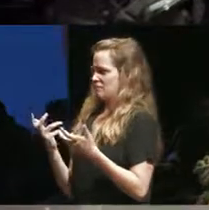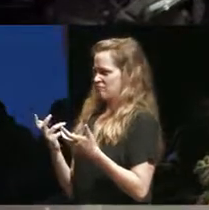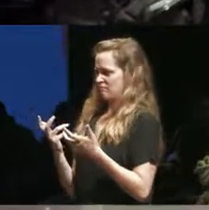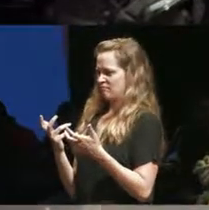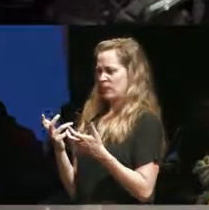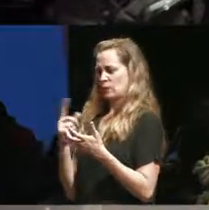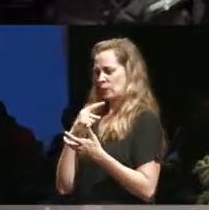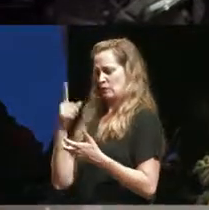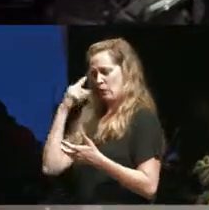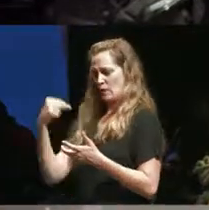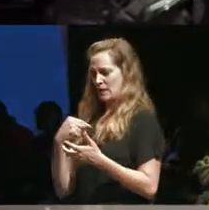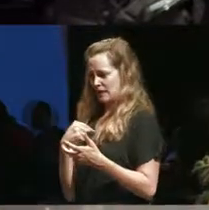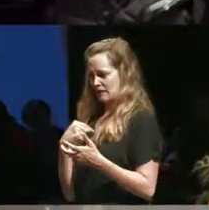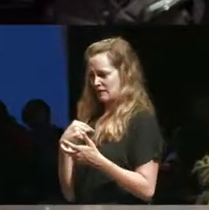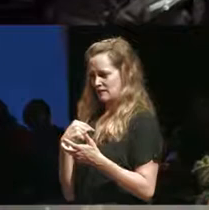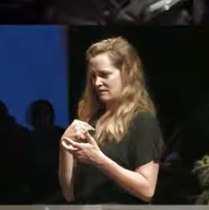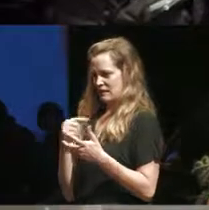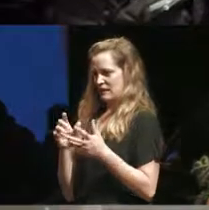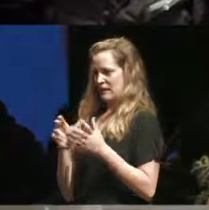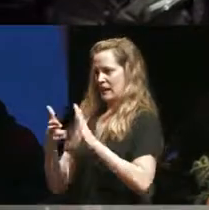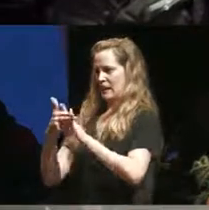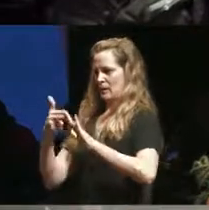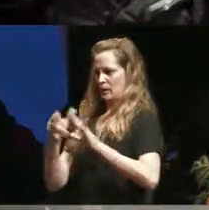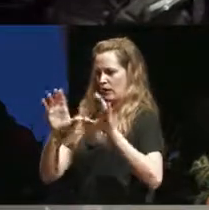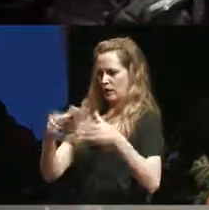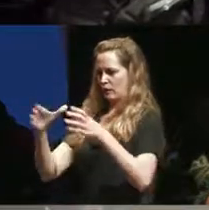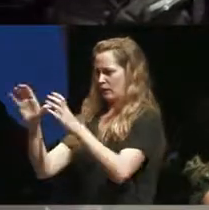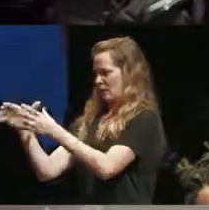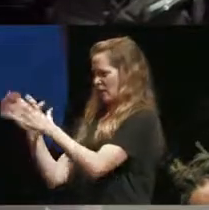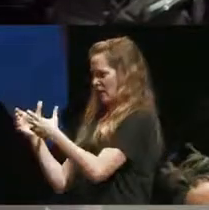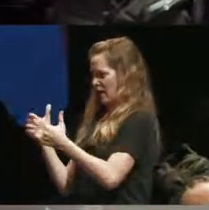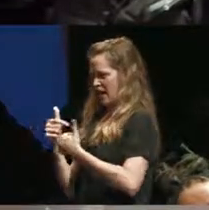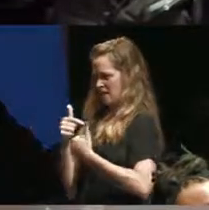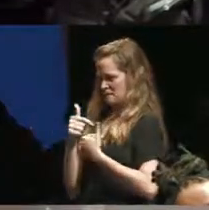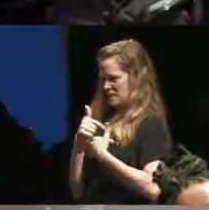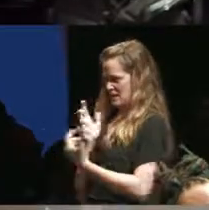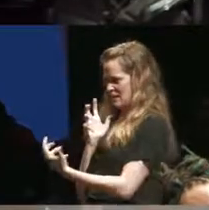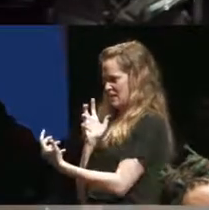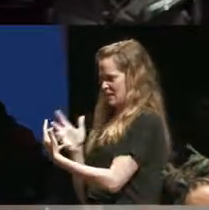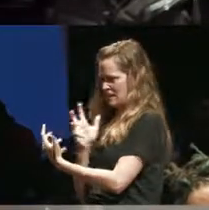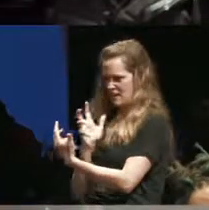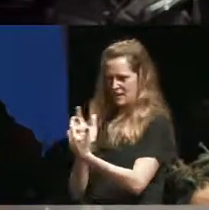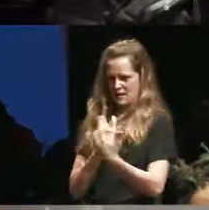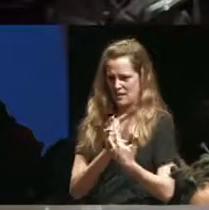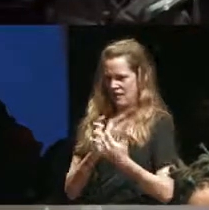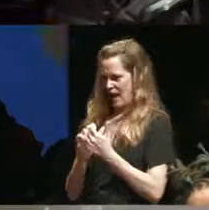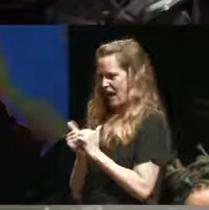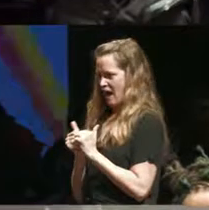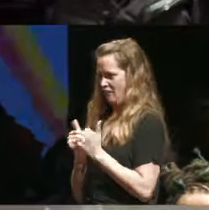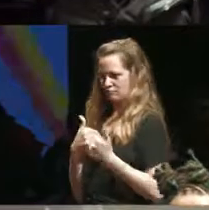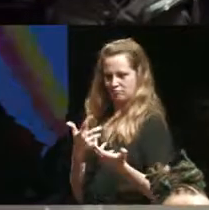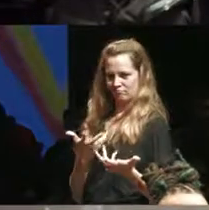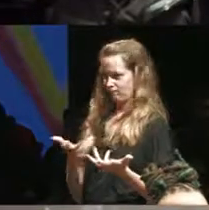I how I fit not that I want to but it's it's a system that is how we how Canada